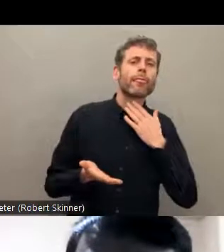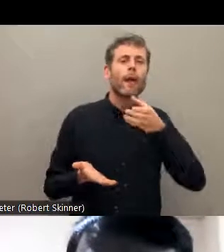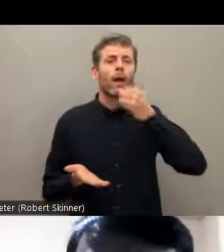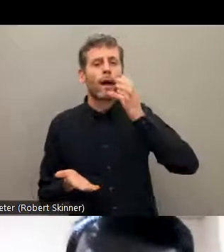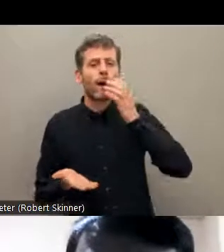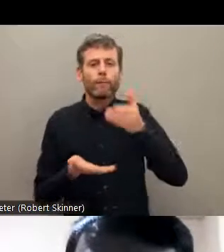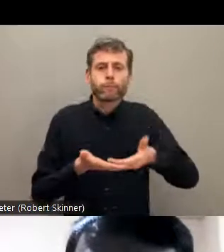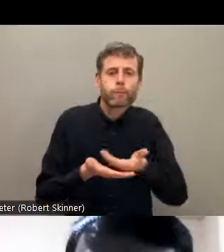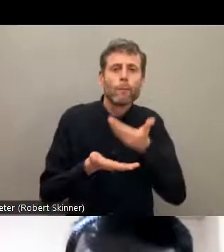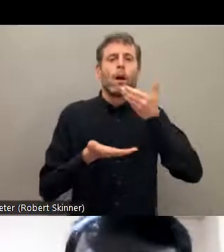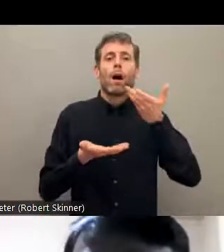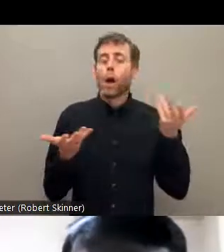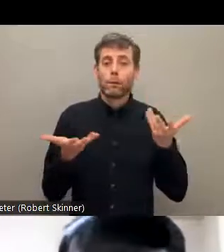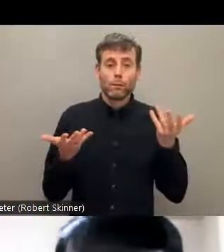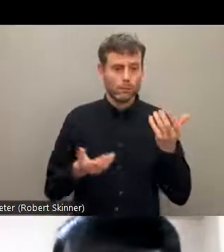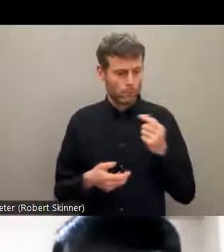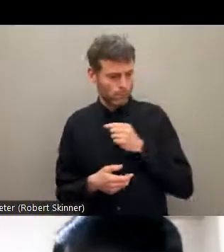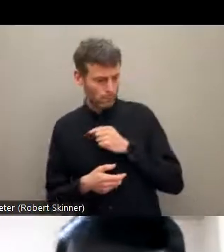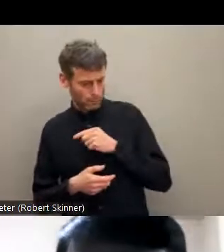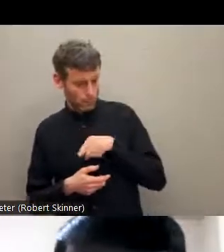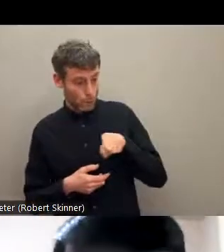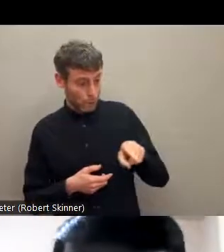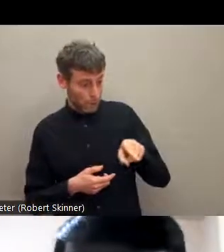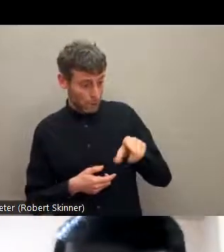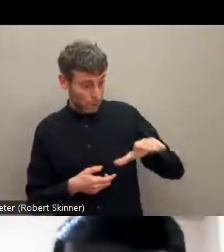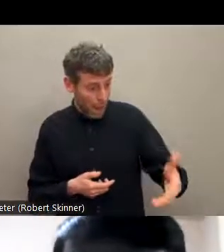us, then the water is not pure if we give them, offer